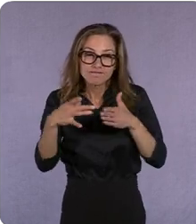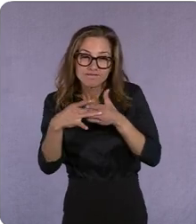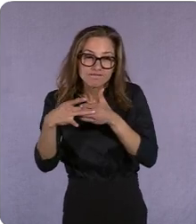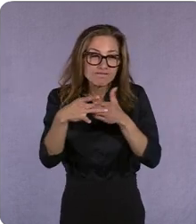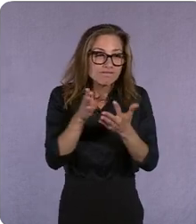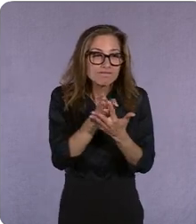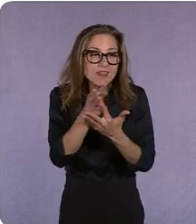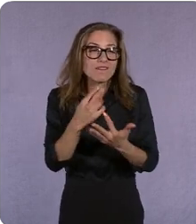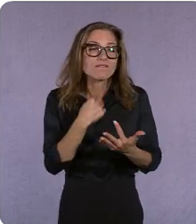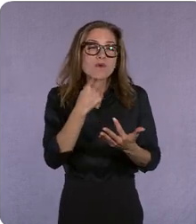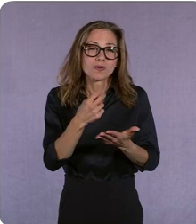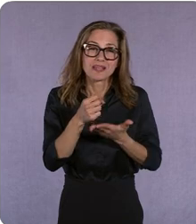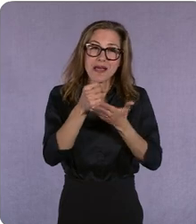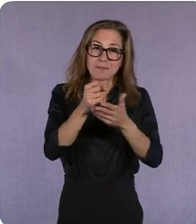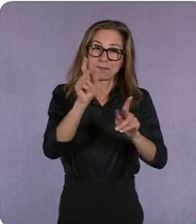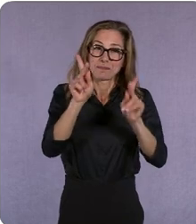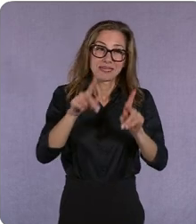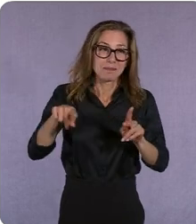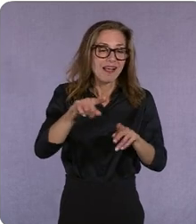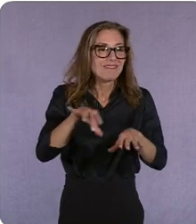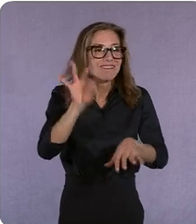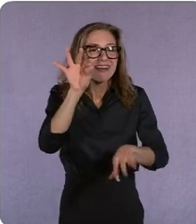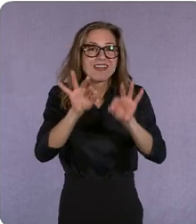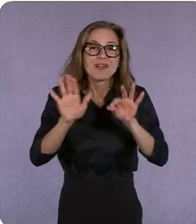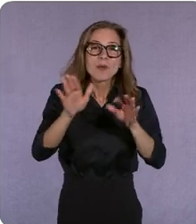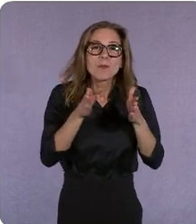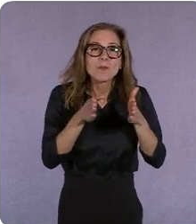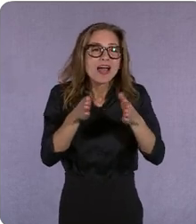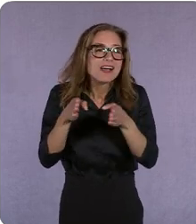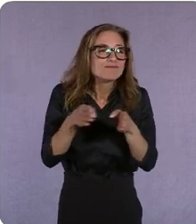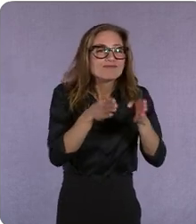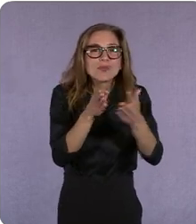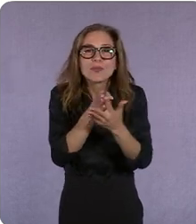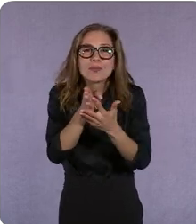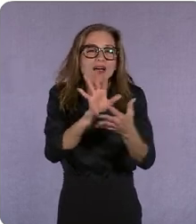their way in the brand equity of the emotional real estate your brand has with a consumer it's